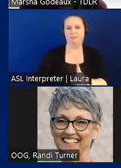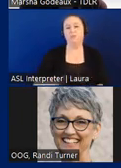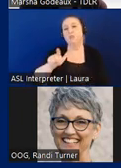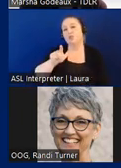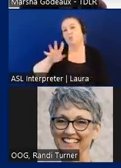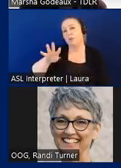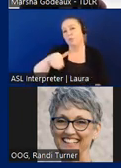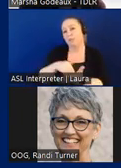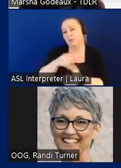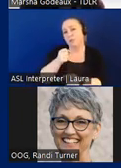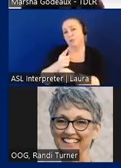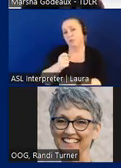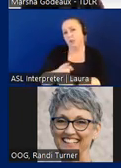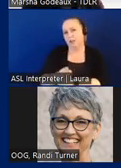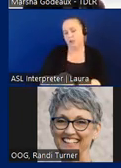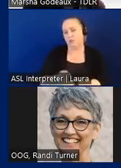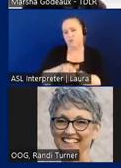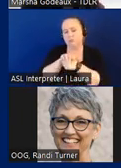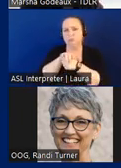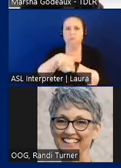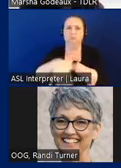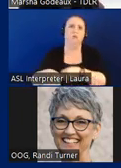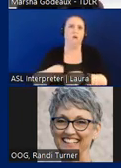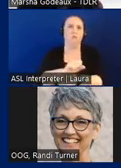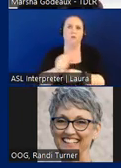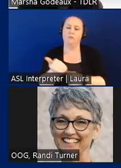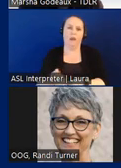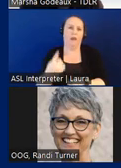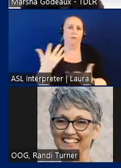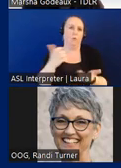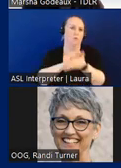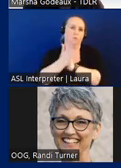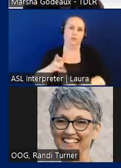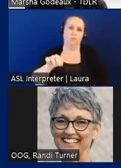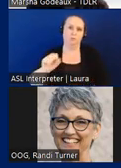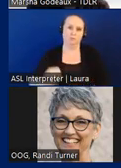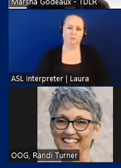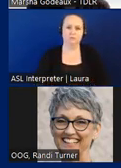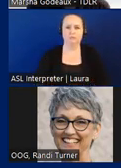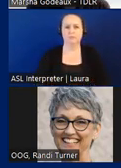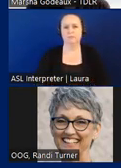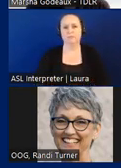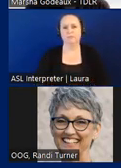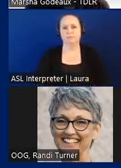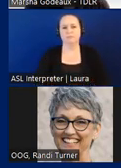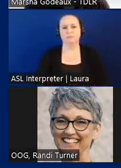meaning that there's more than enough work out there for anyone that would be want to be a raz